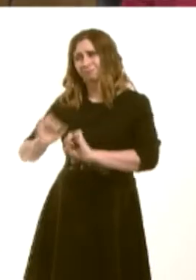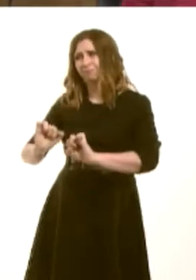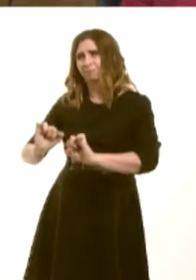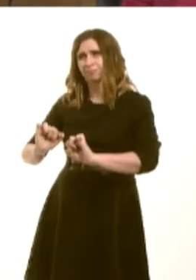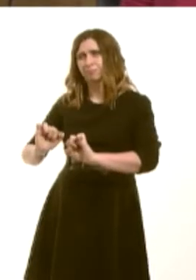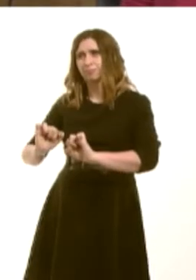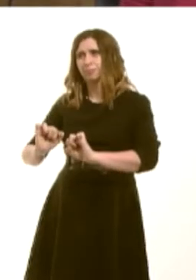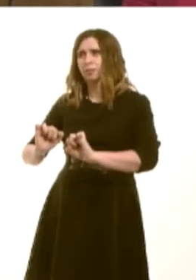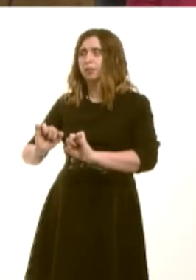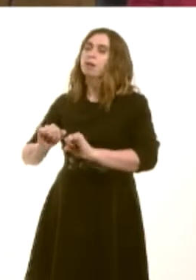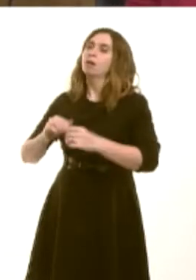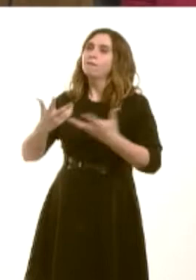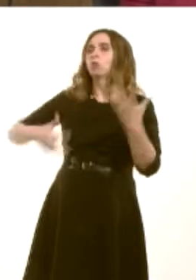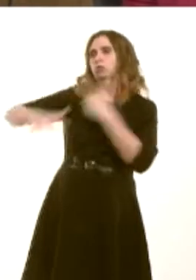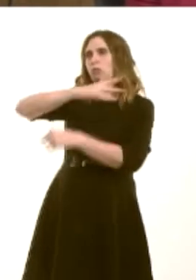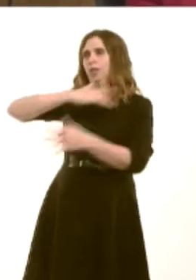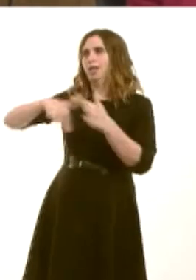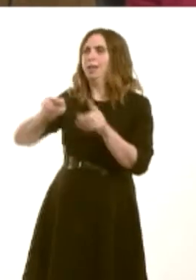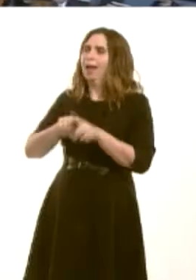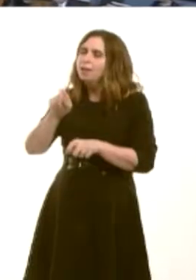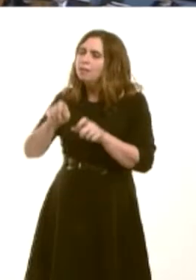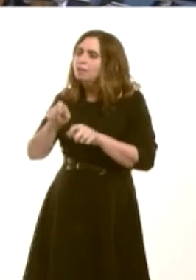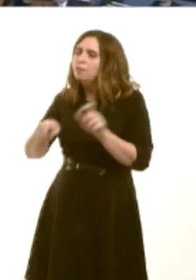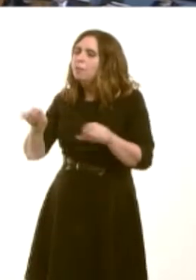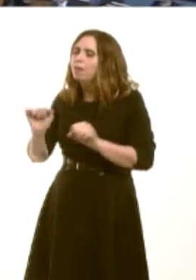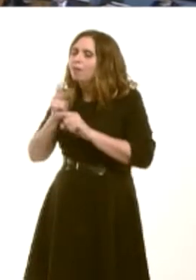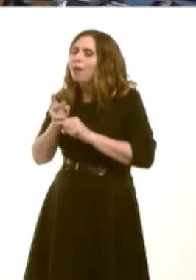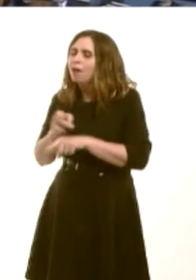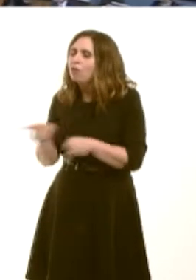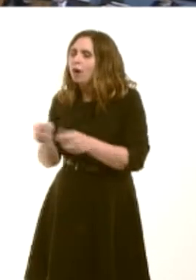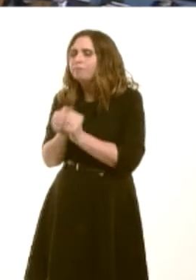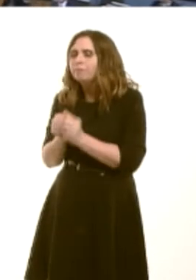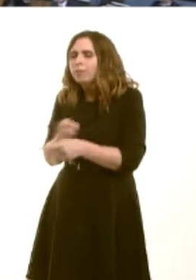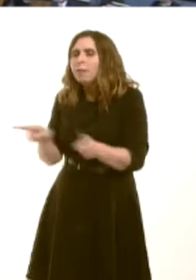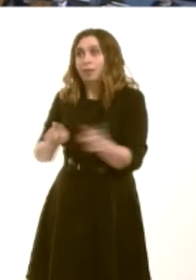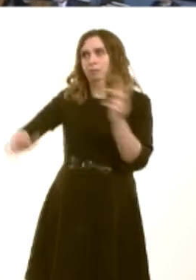they care for, but for society as a whole. Darren Millar: First Minister, one of the